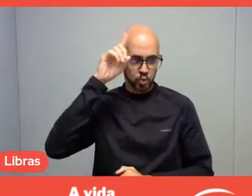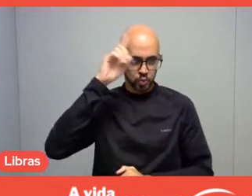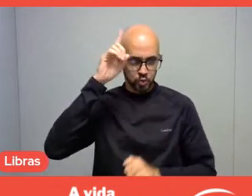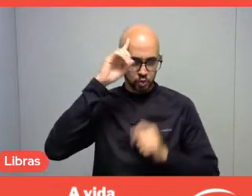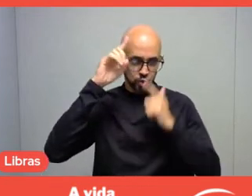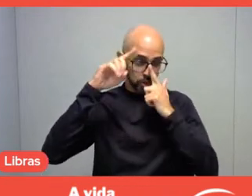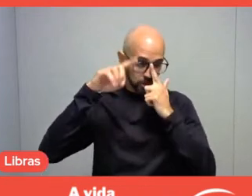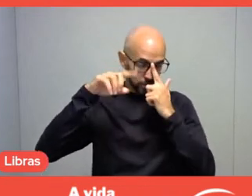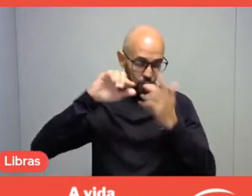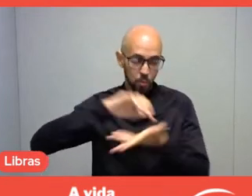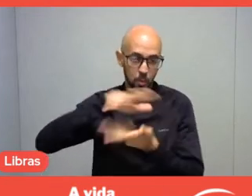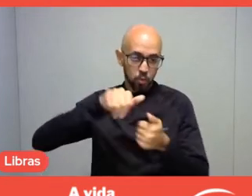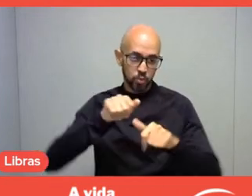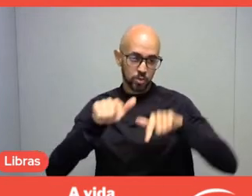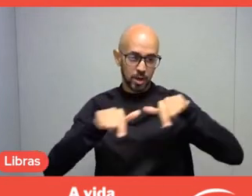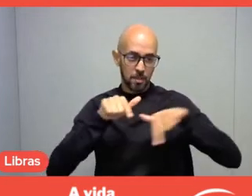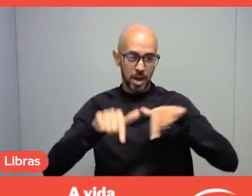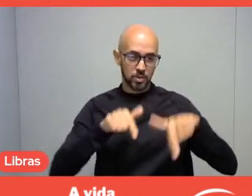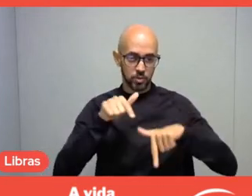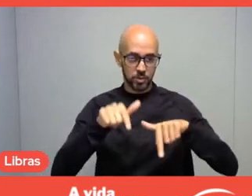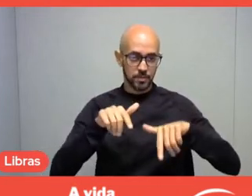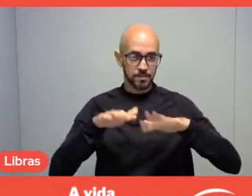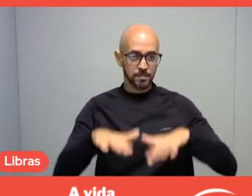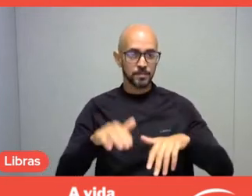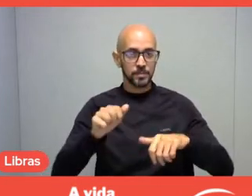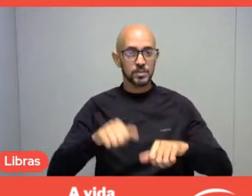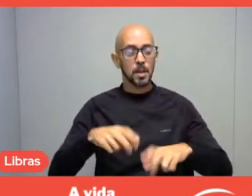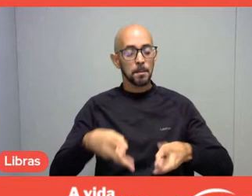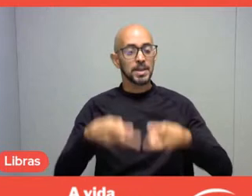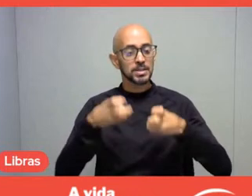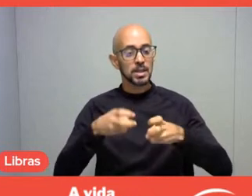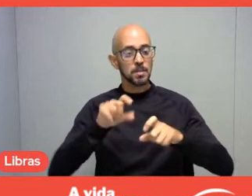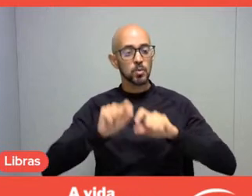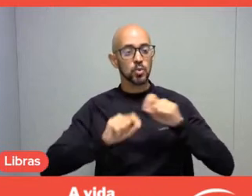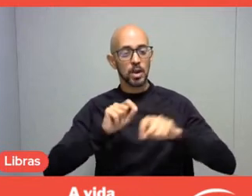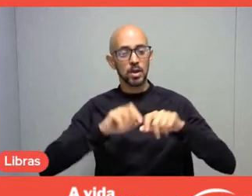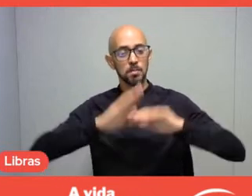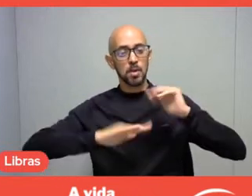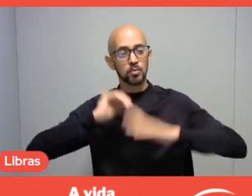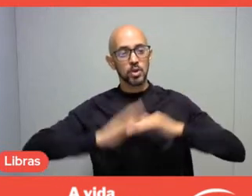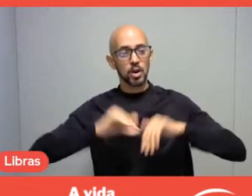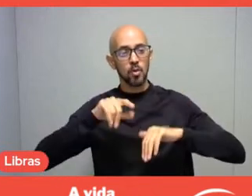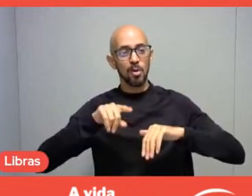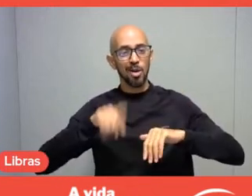And as I see, Márcia, professionals are key in the sense of making people aware